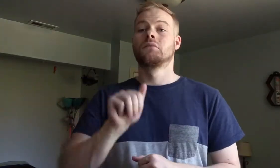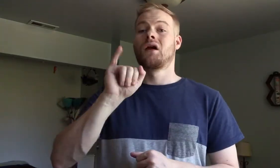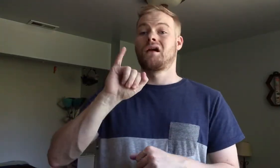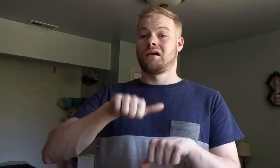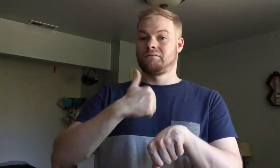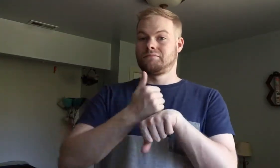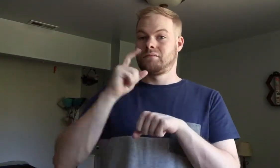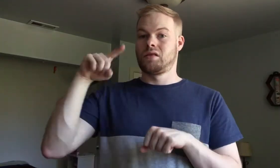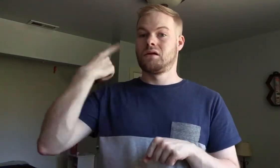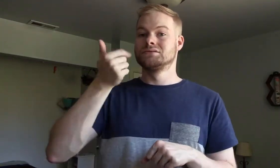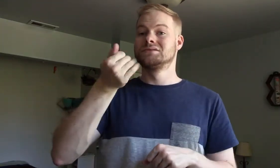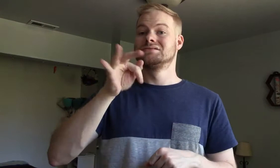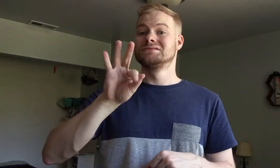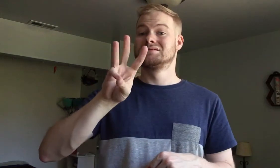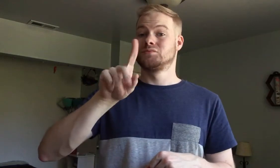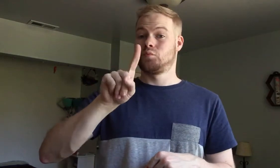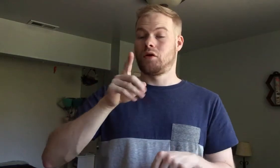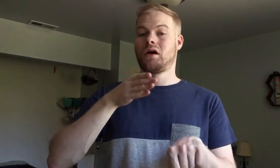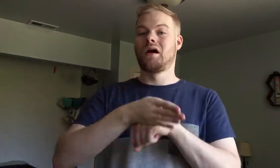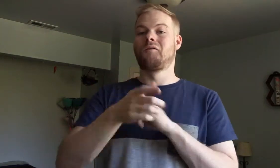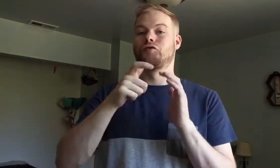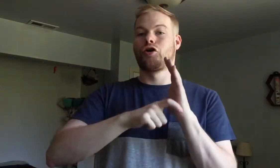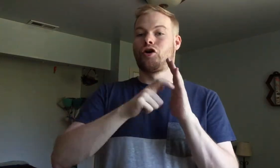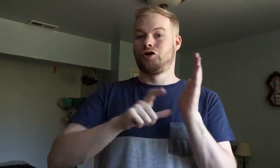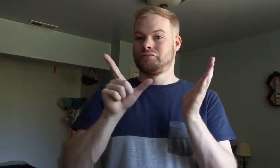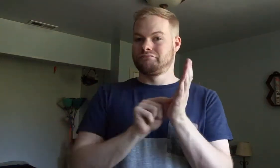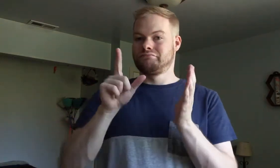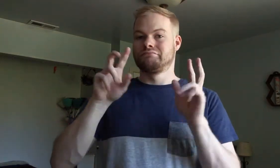Amnesty International was founded in London in 1961, following the publication of the article